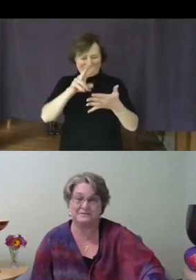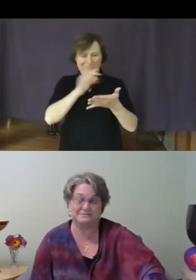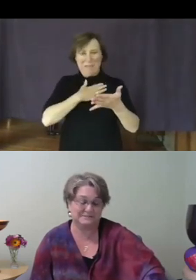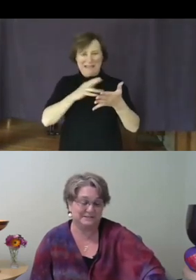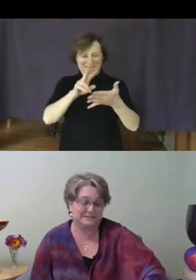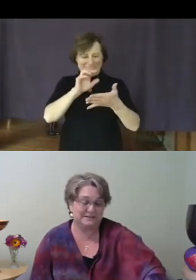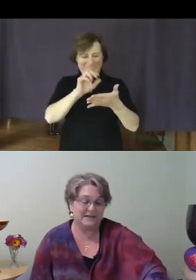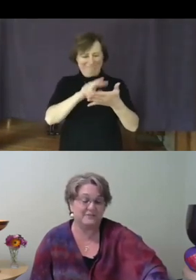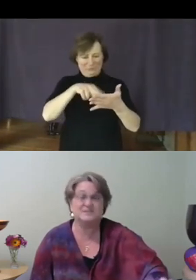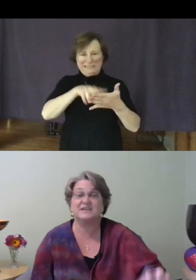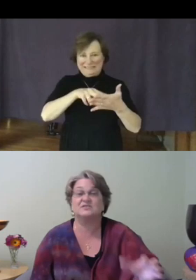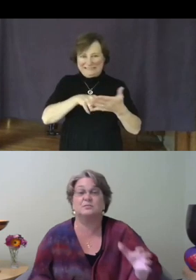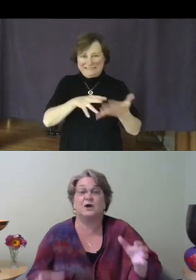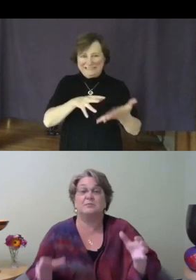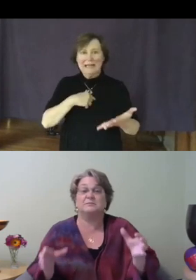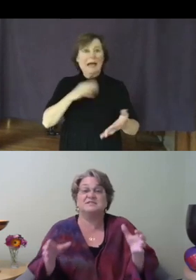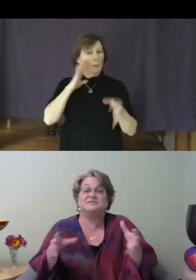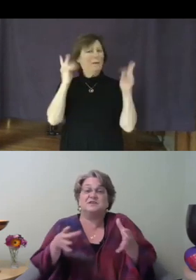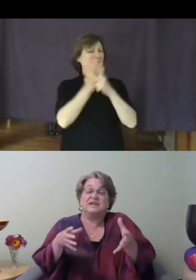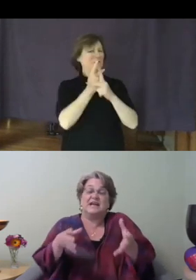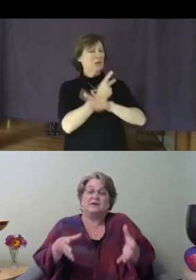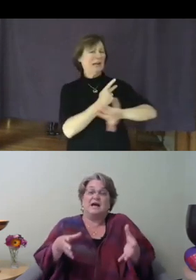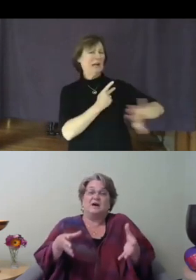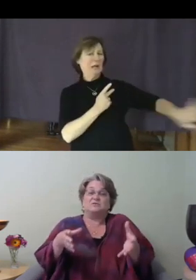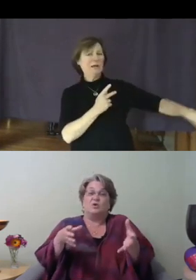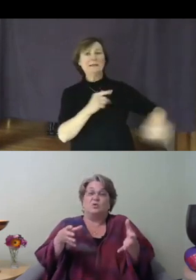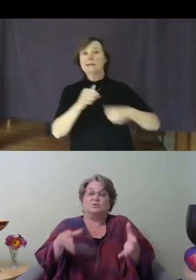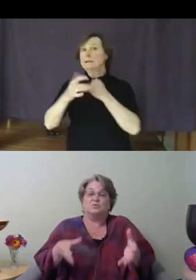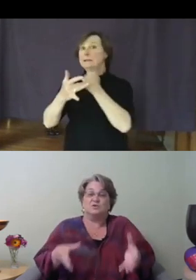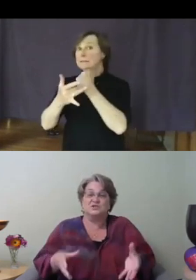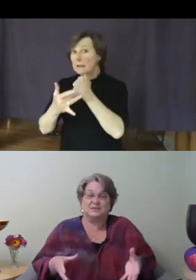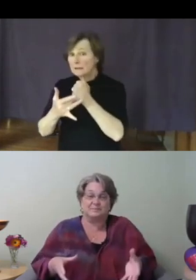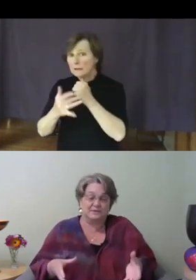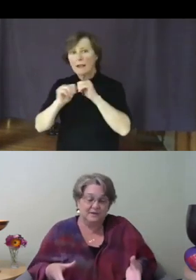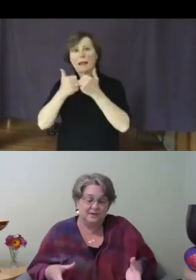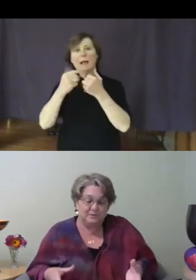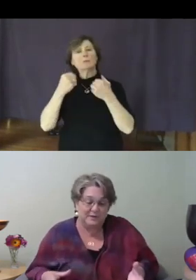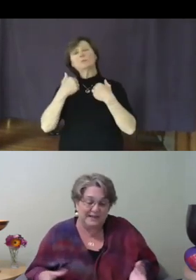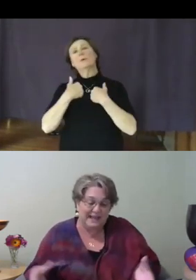Another technical problem is figuring out how to hold worship when we can't